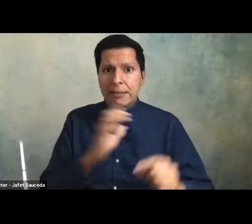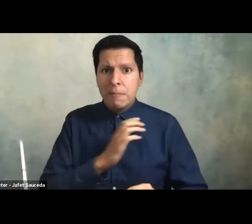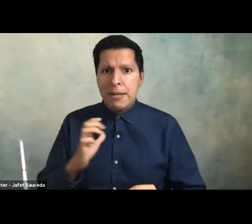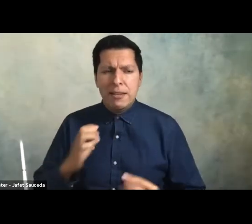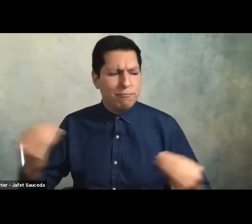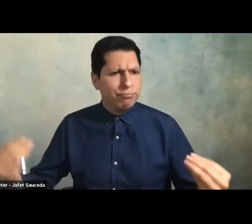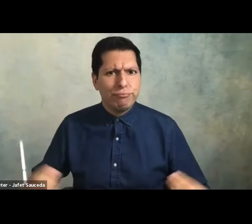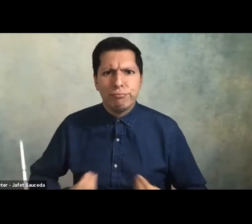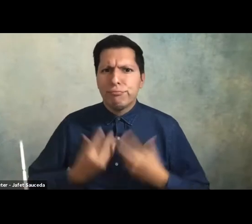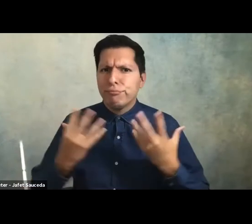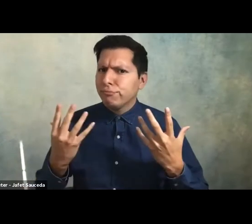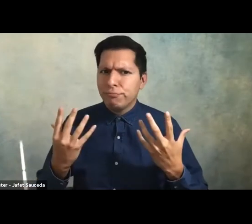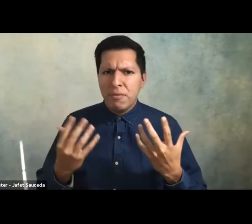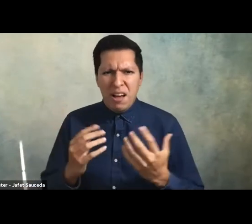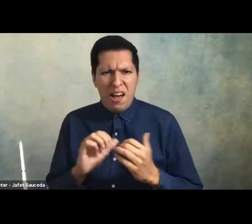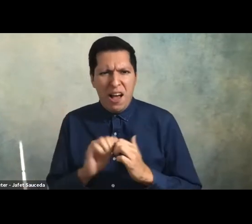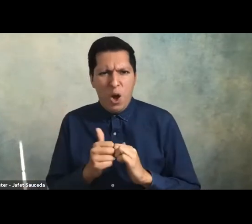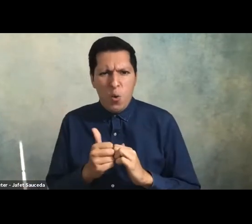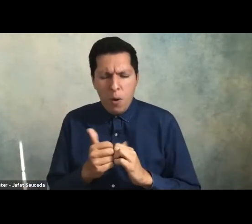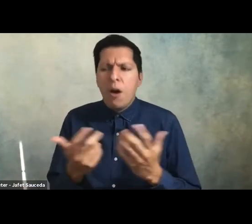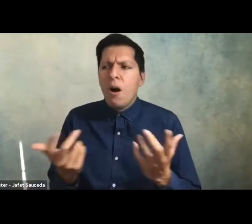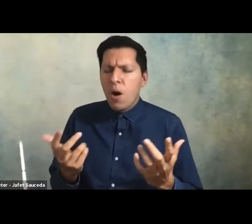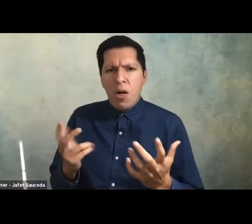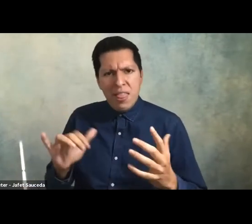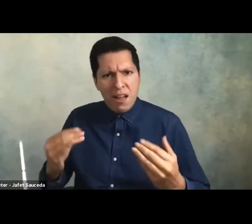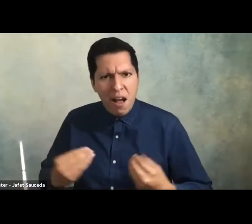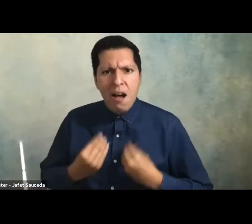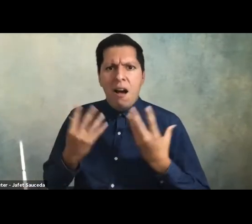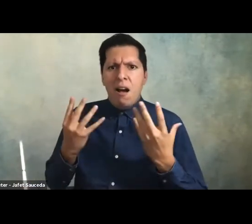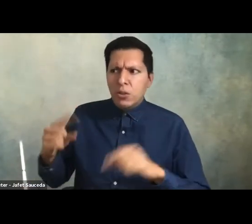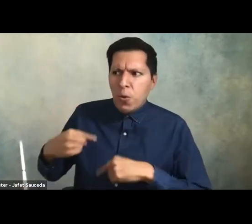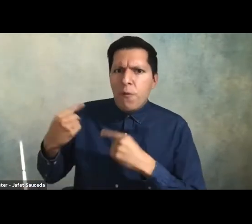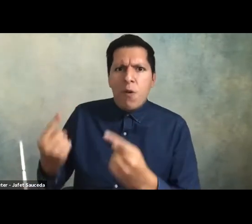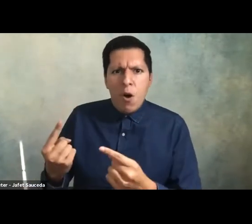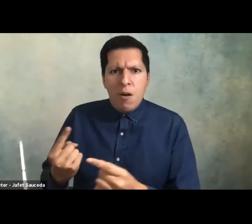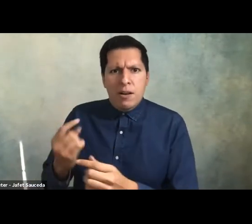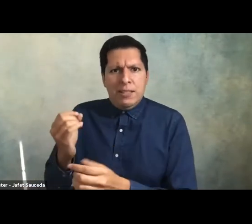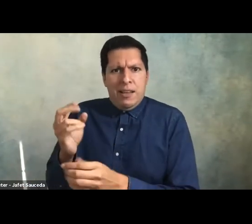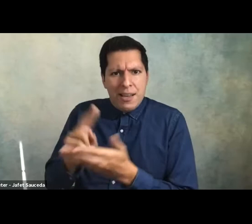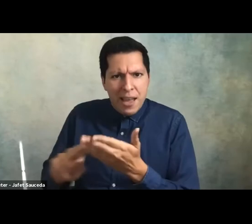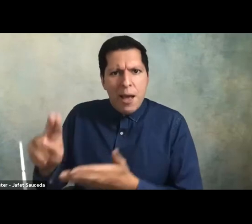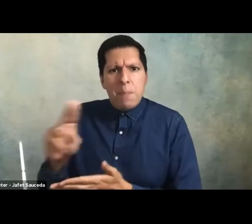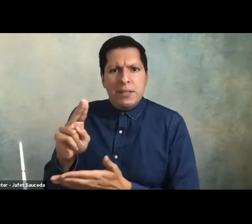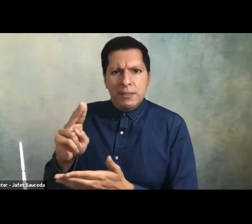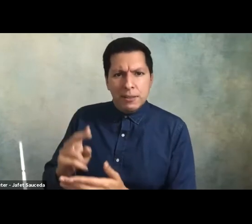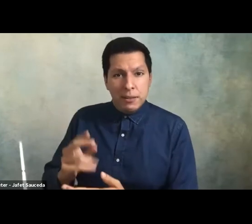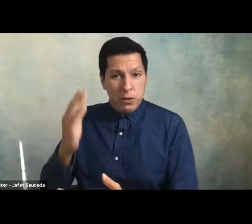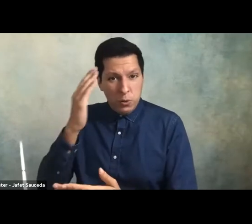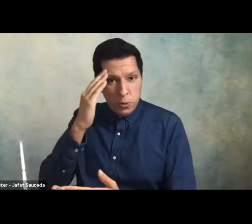they were inspired by the progress we've made as a campus in in dealing with dual pandemics